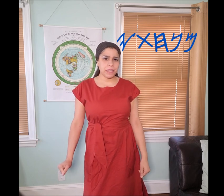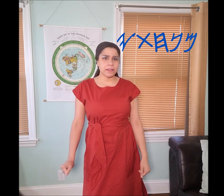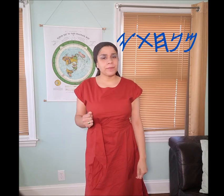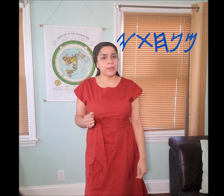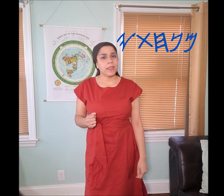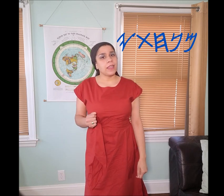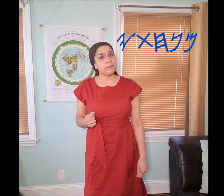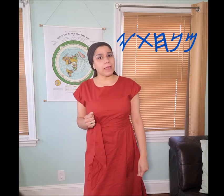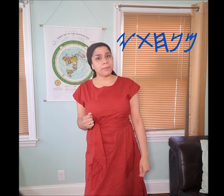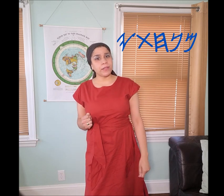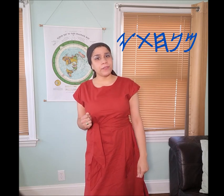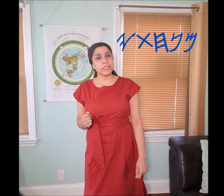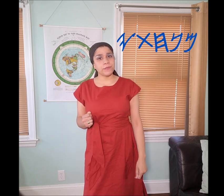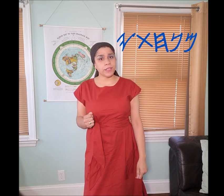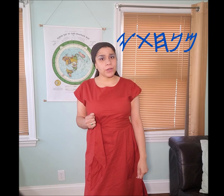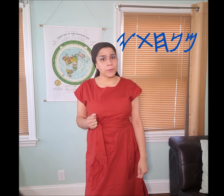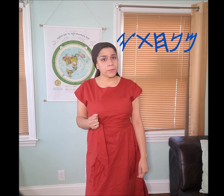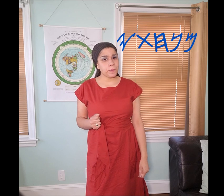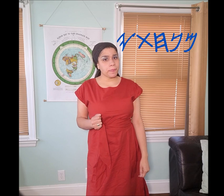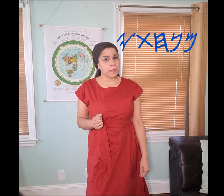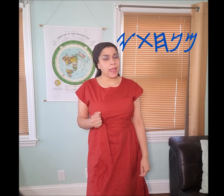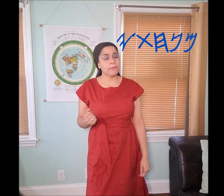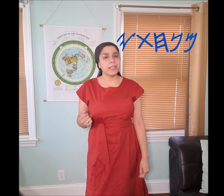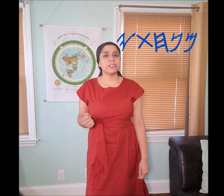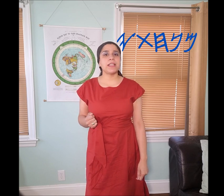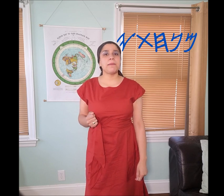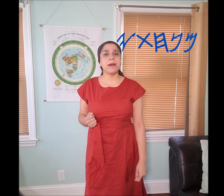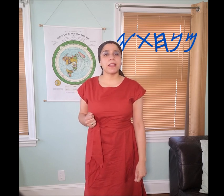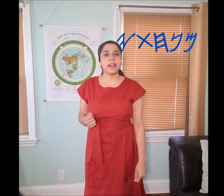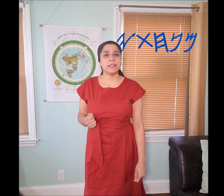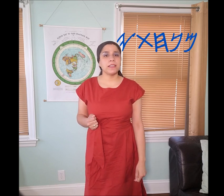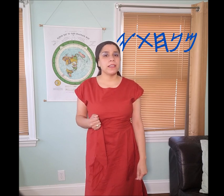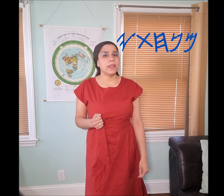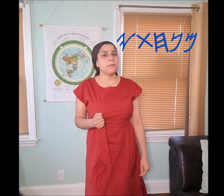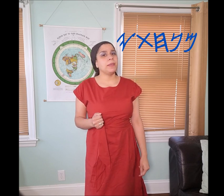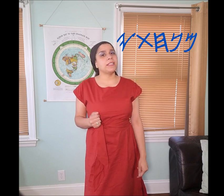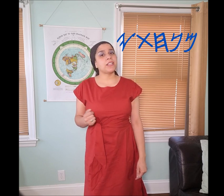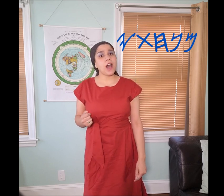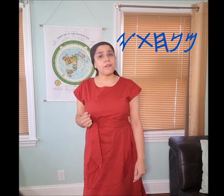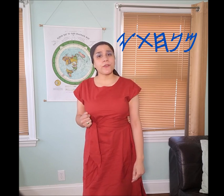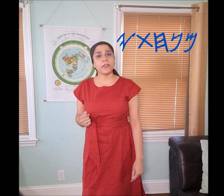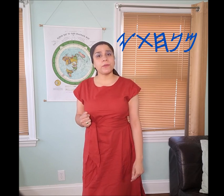mean? In my previous video, I mentioned that Manakahthey 𐤌𐤍𐤇𐤕𐤉 means offering, when